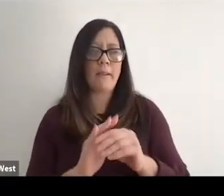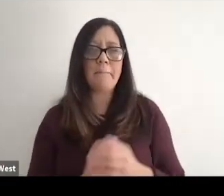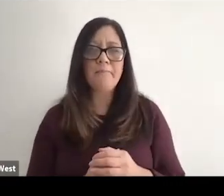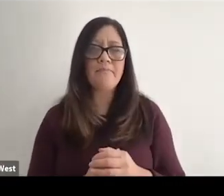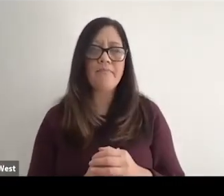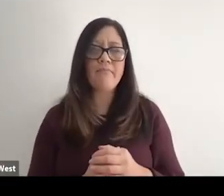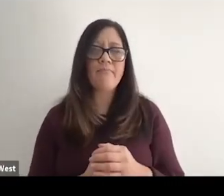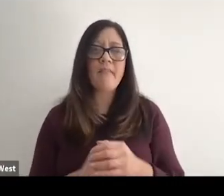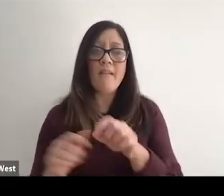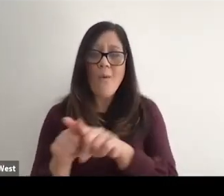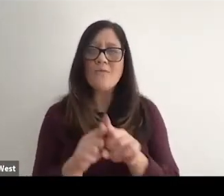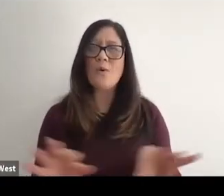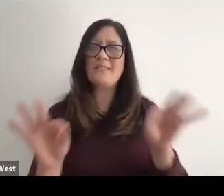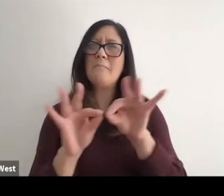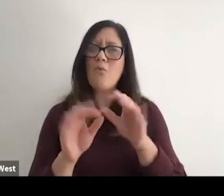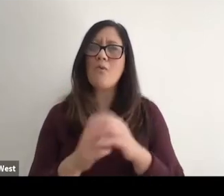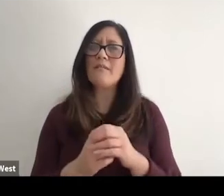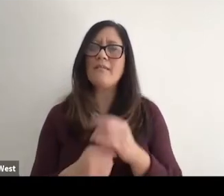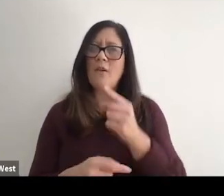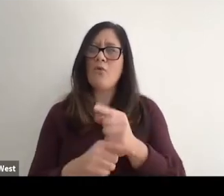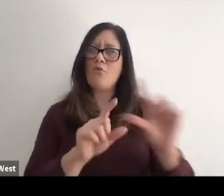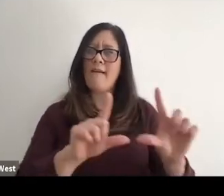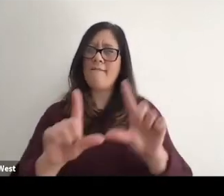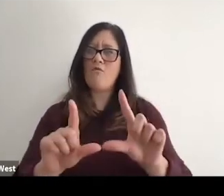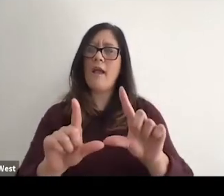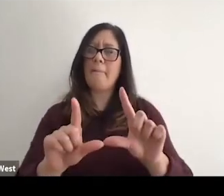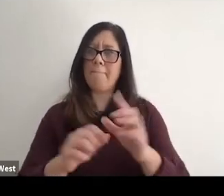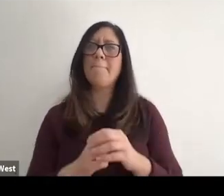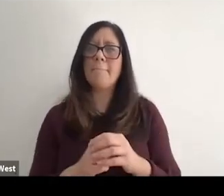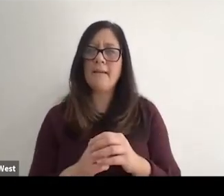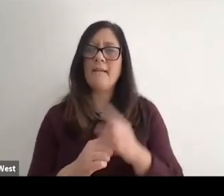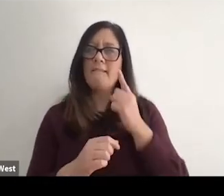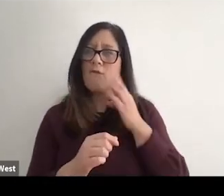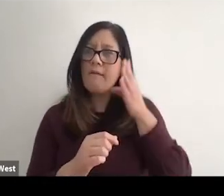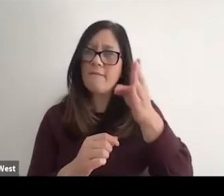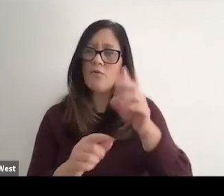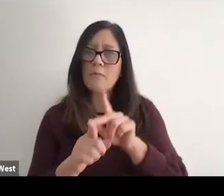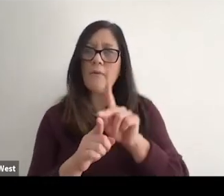And of course, it's important to set the right mindset from a very early point